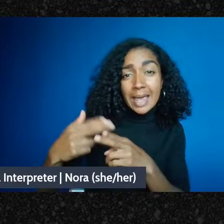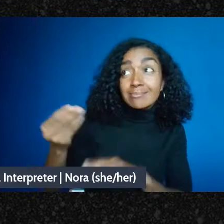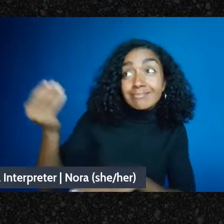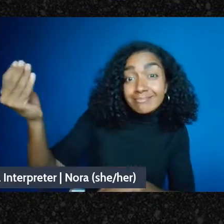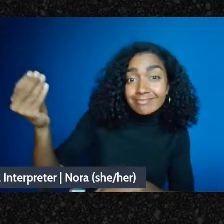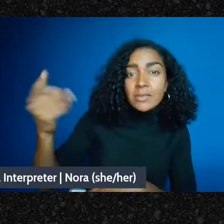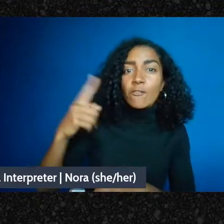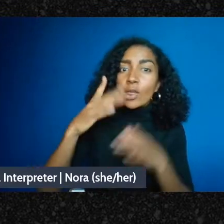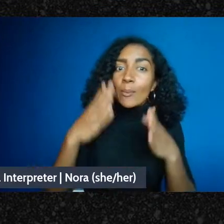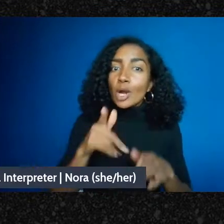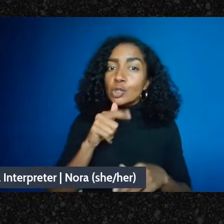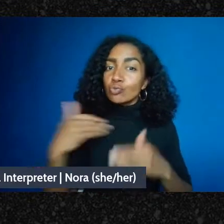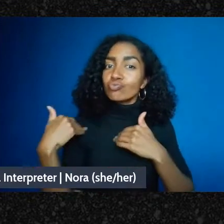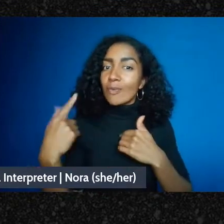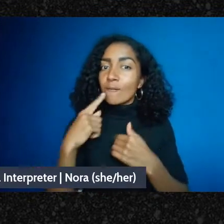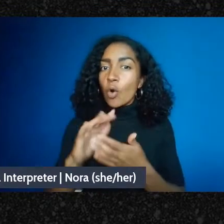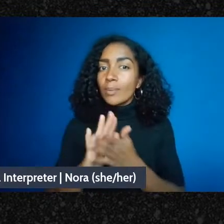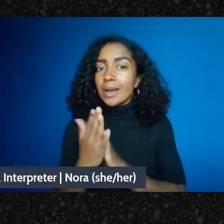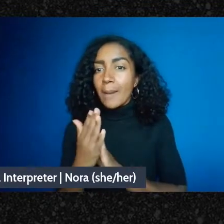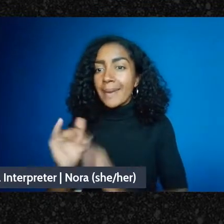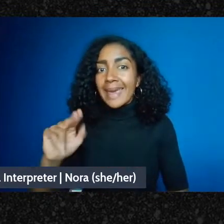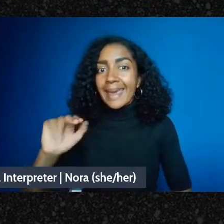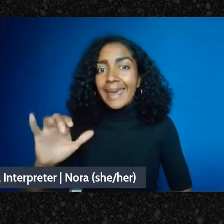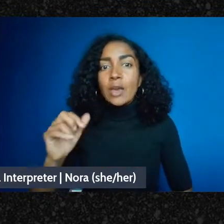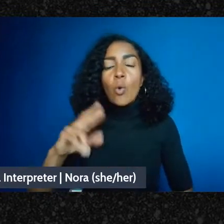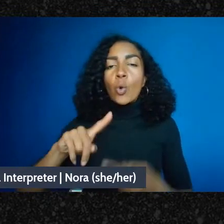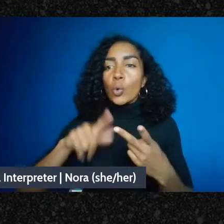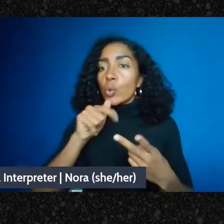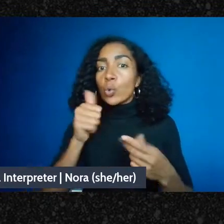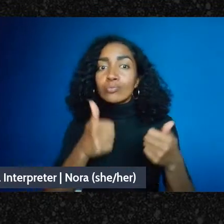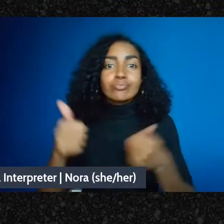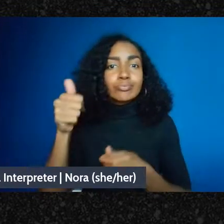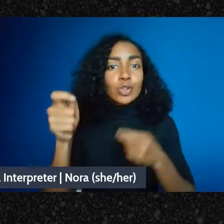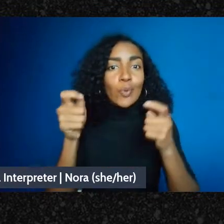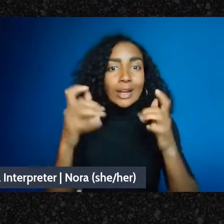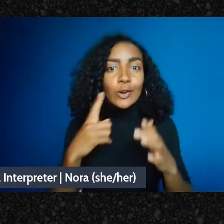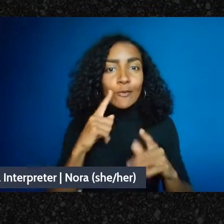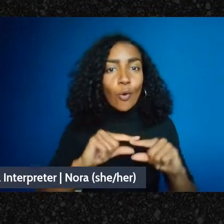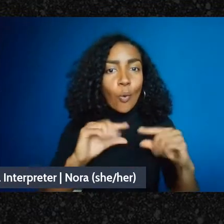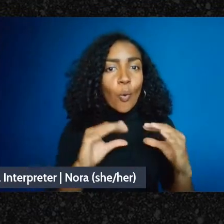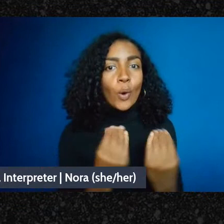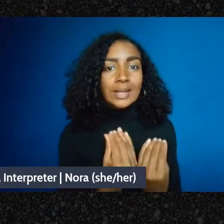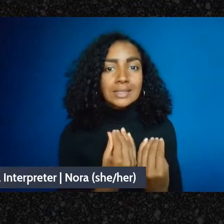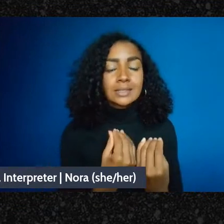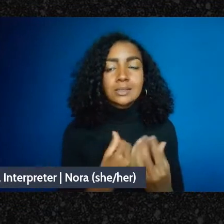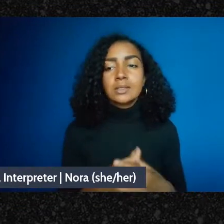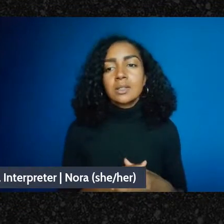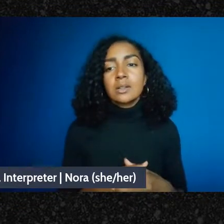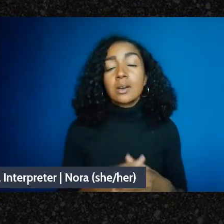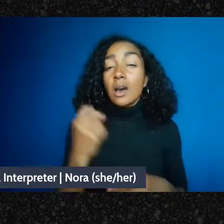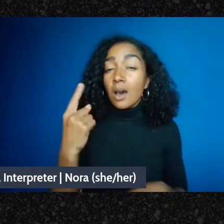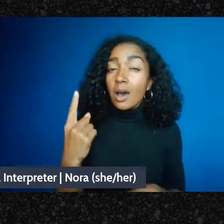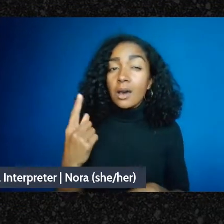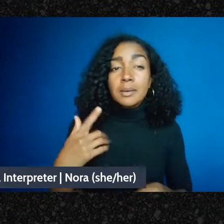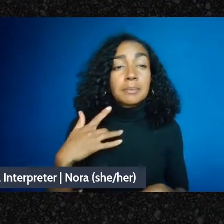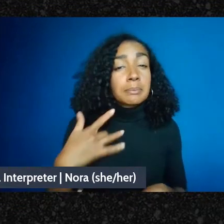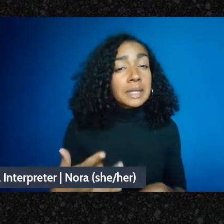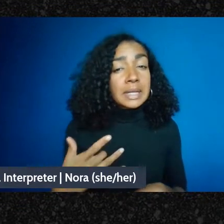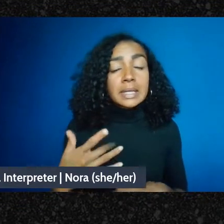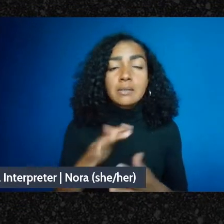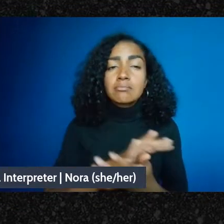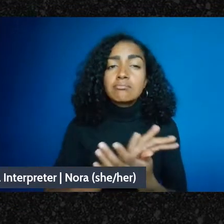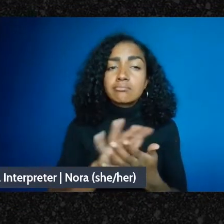or one of the directors of the entity. And by and large that's not a concern on the entity side,